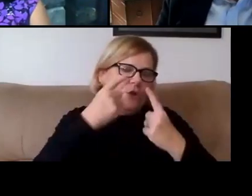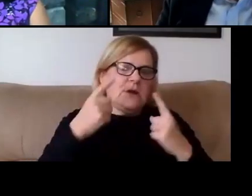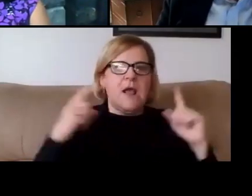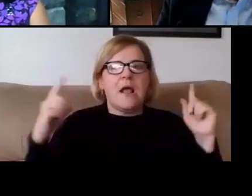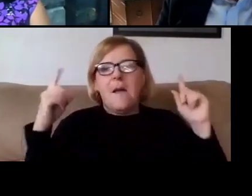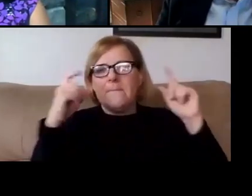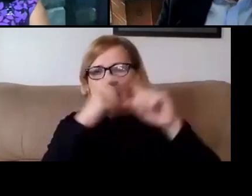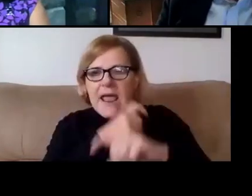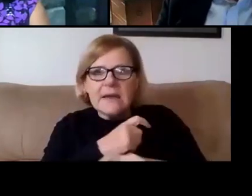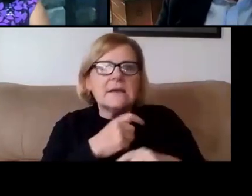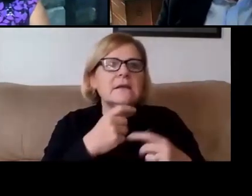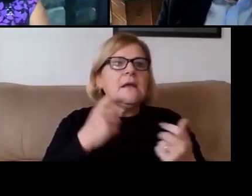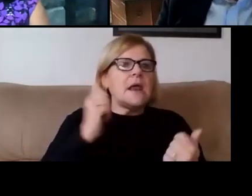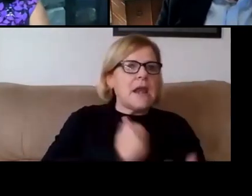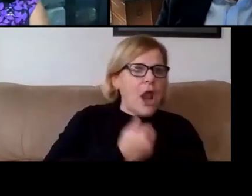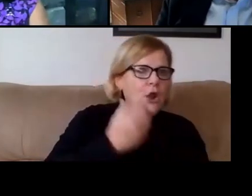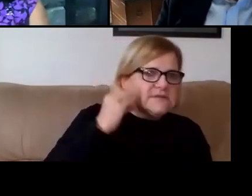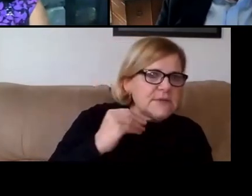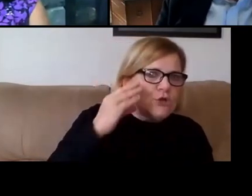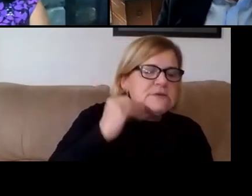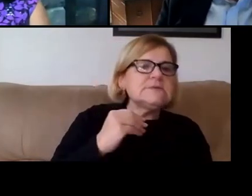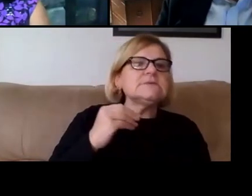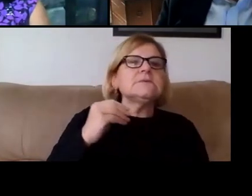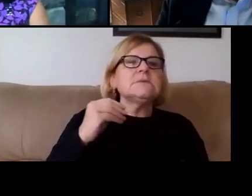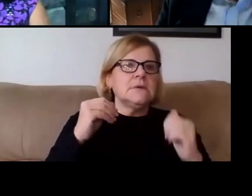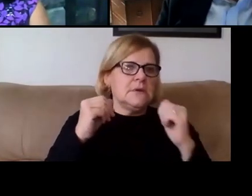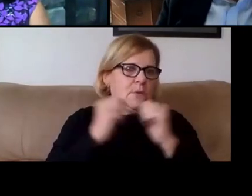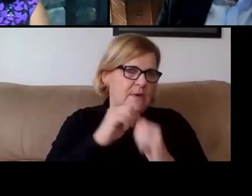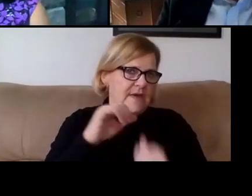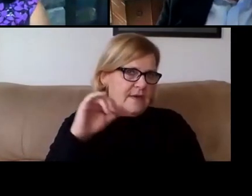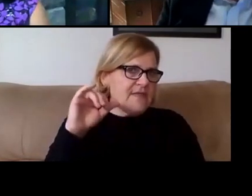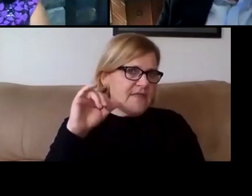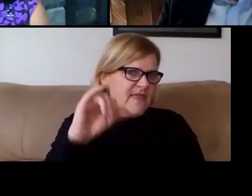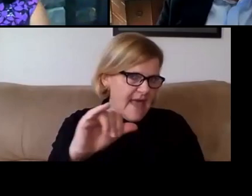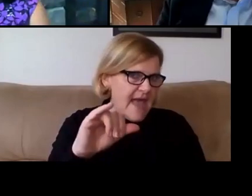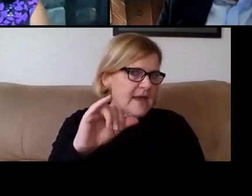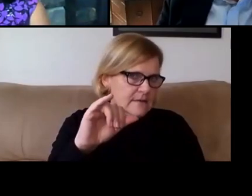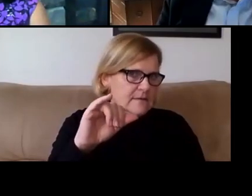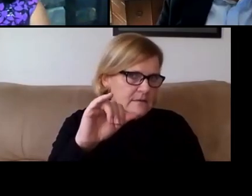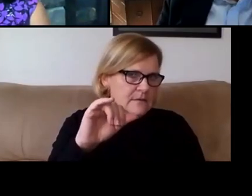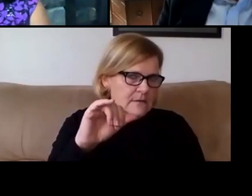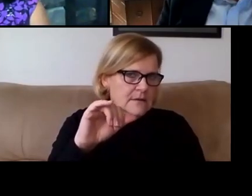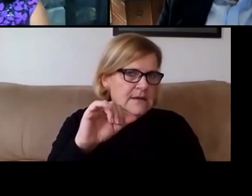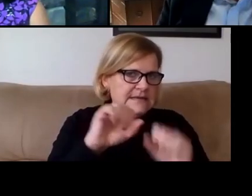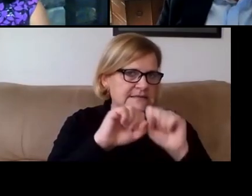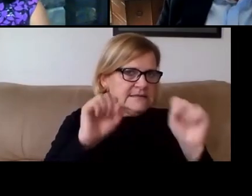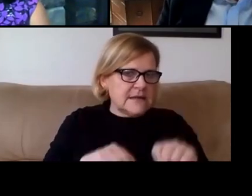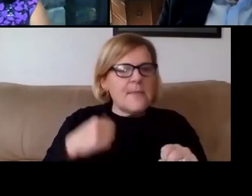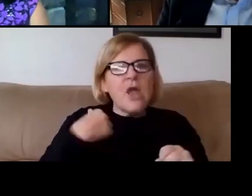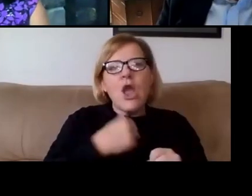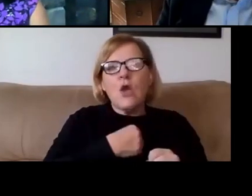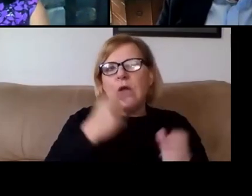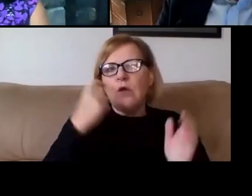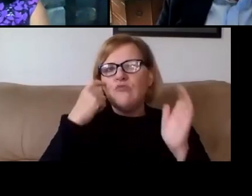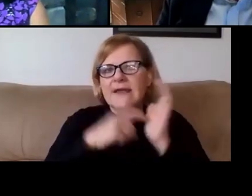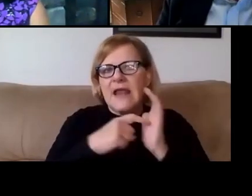and what our experience was with that grading system and recognized that we anticipated that